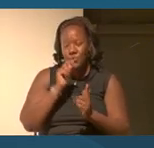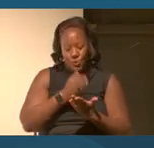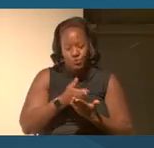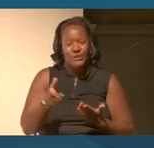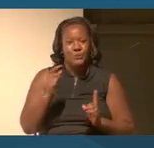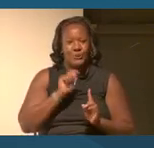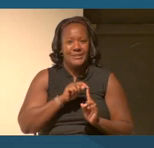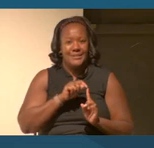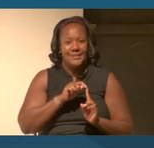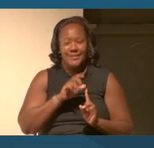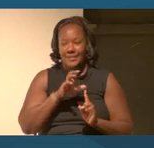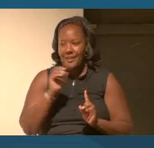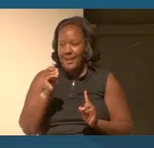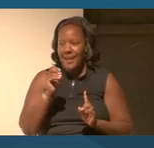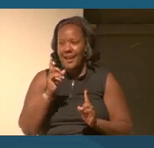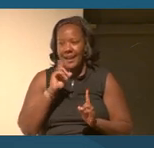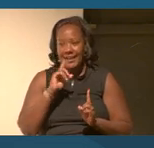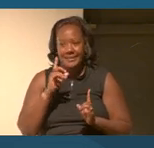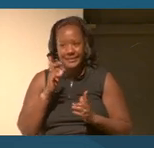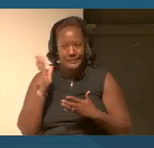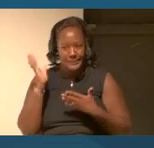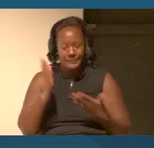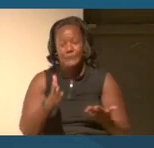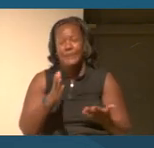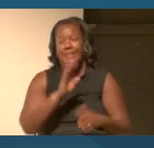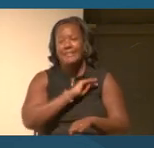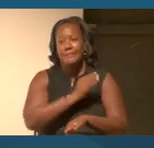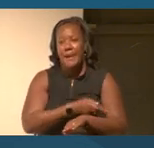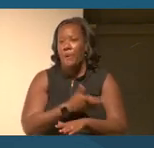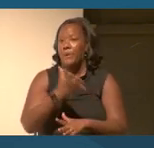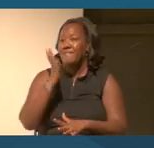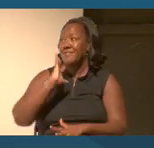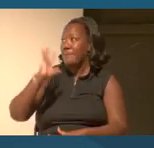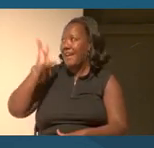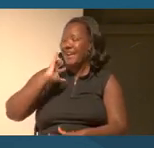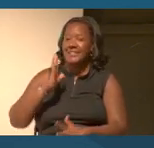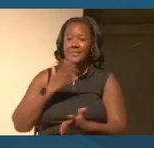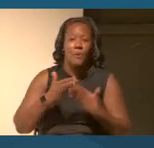And really bringing the power of the past, whether it be through photography or reading